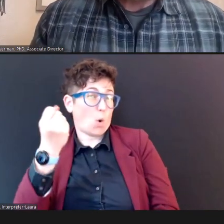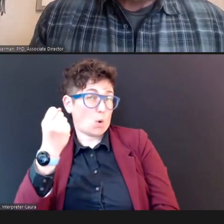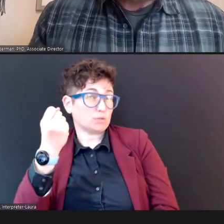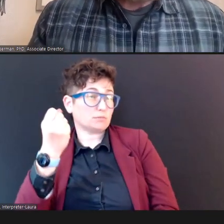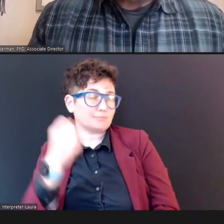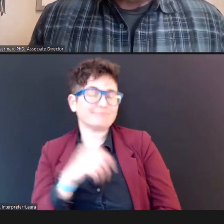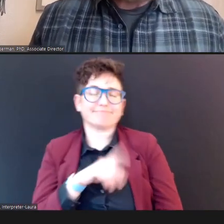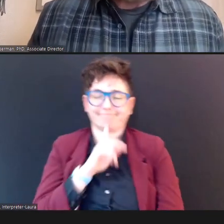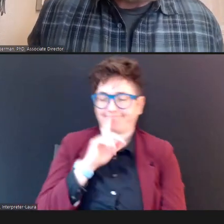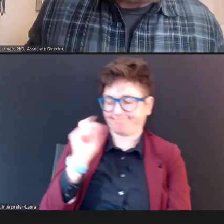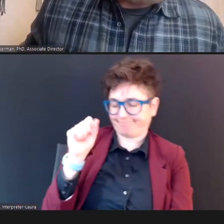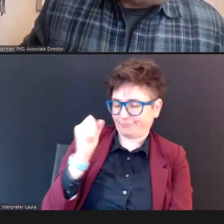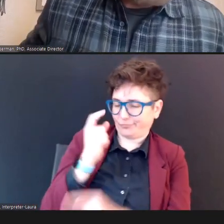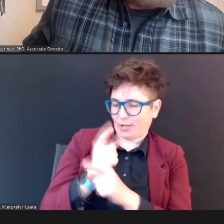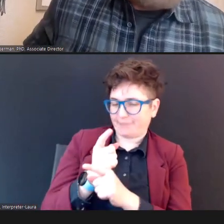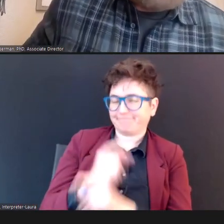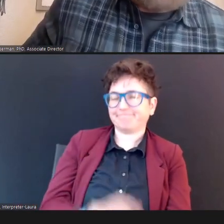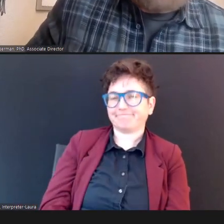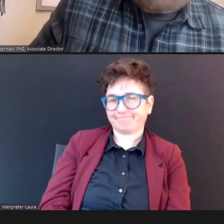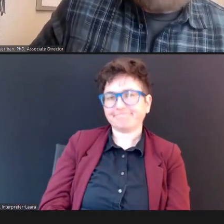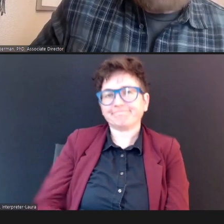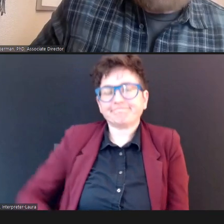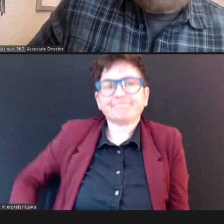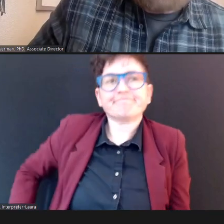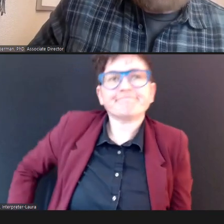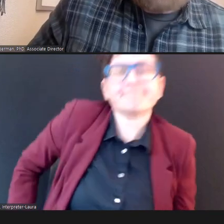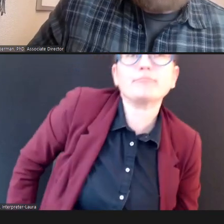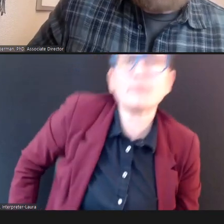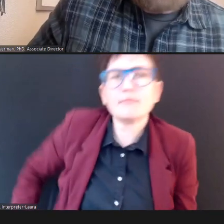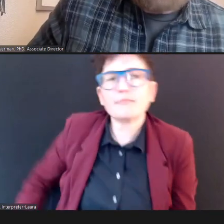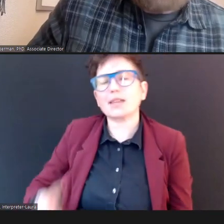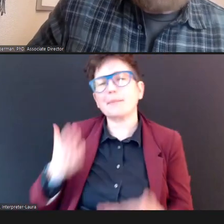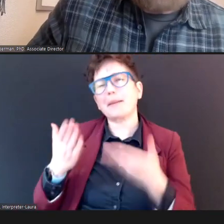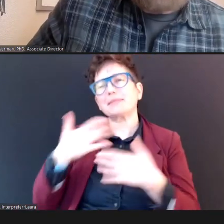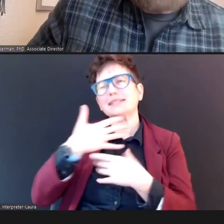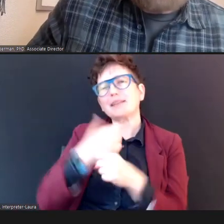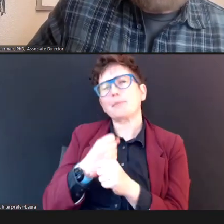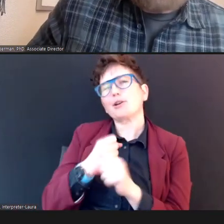Actually, yes, yeah, so maybe, to summarize: It's -- its probe fit